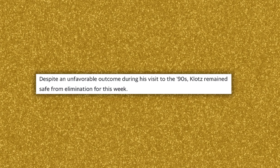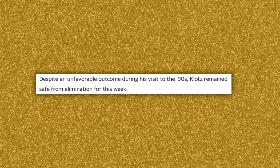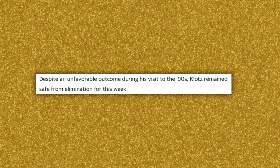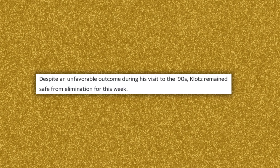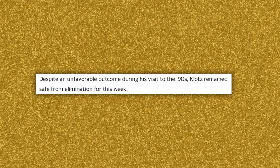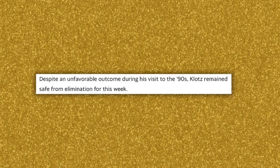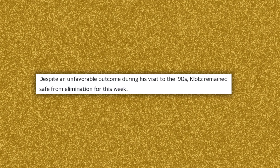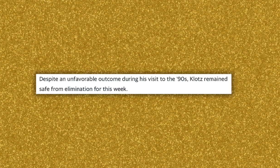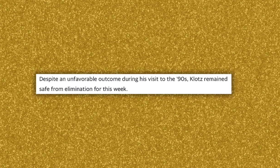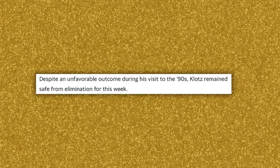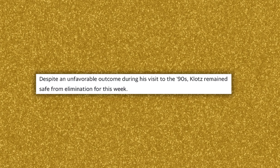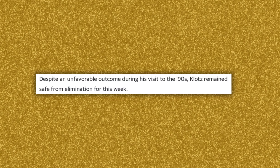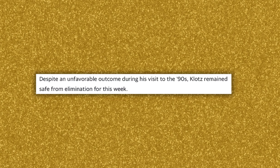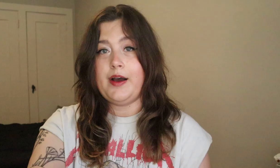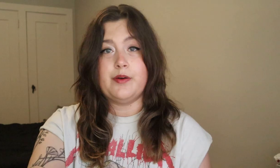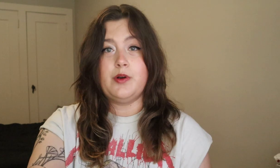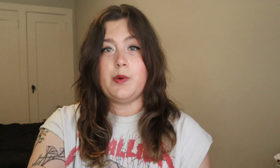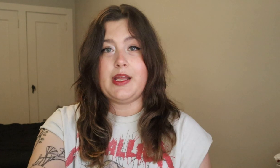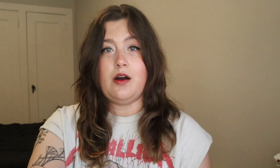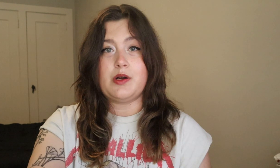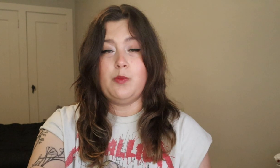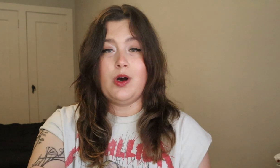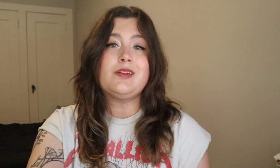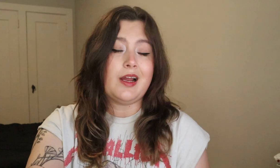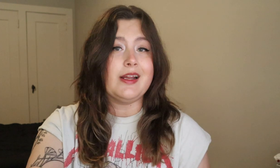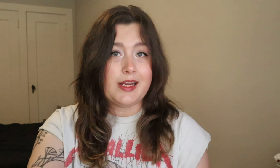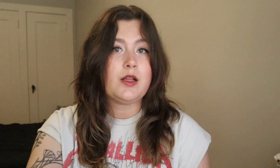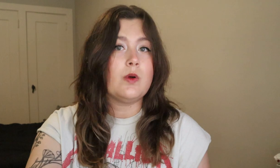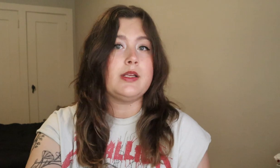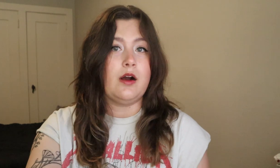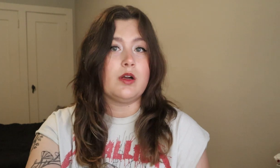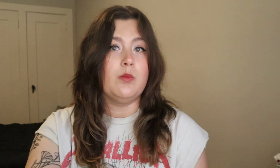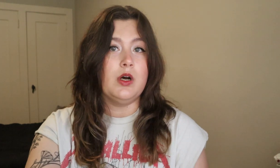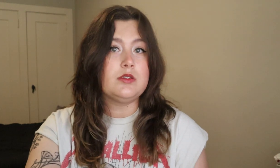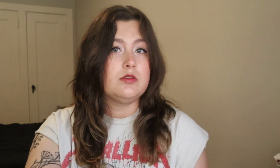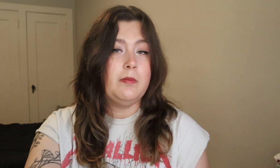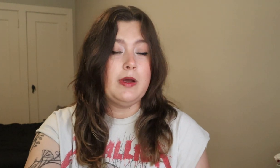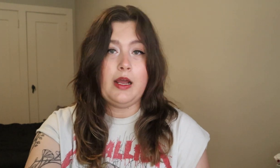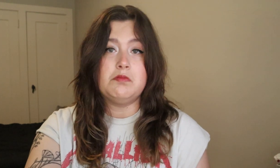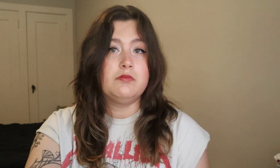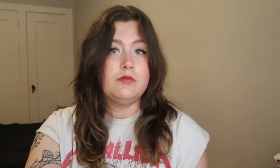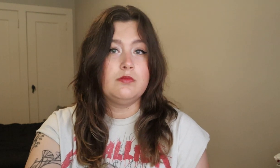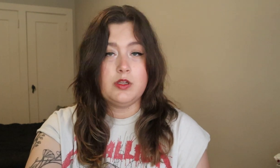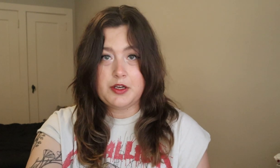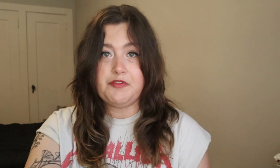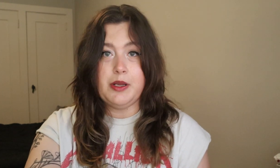safe from elimination for this week." I don't know what that outcome was. I can guess what the outcome was, but hey, good for him.